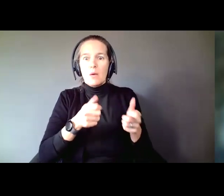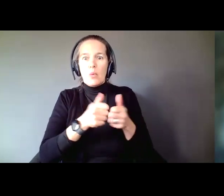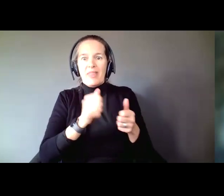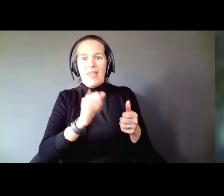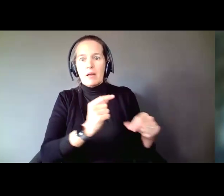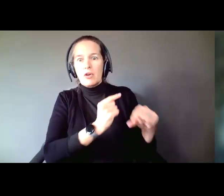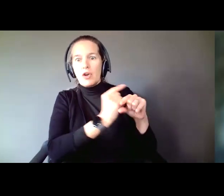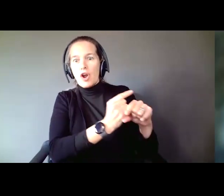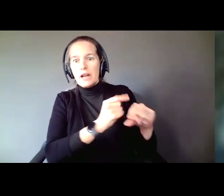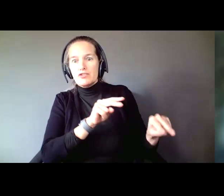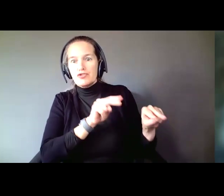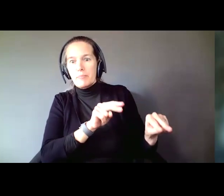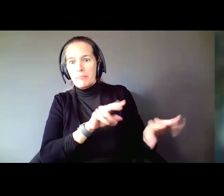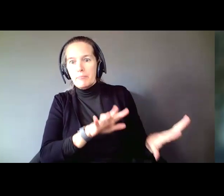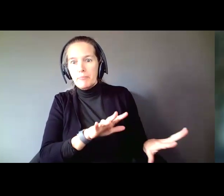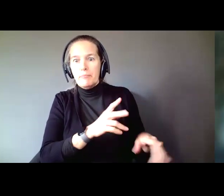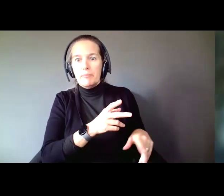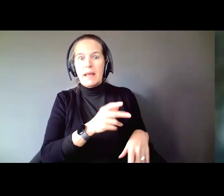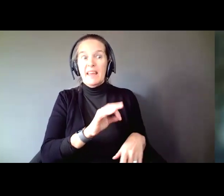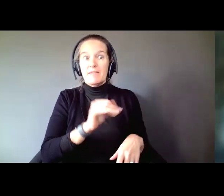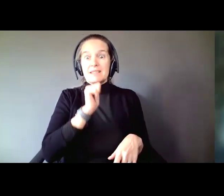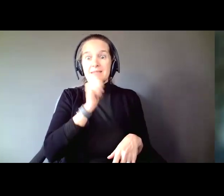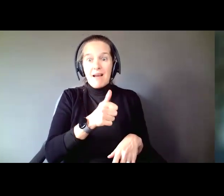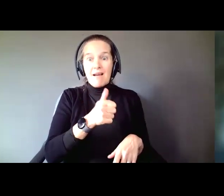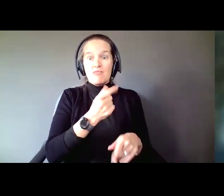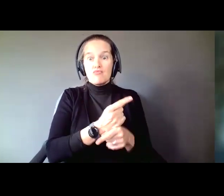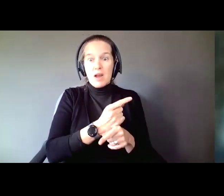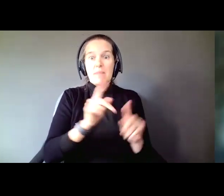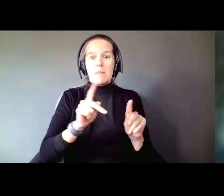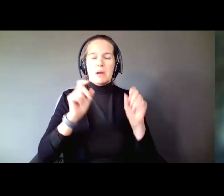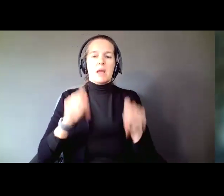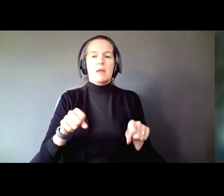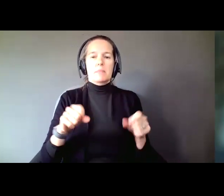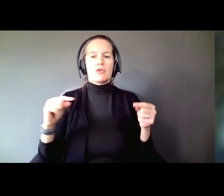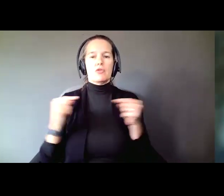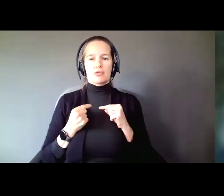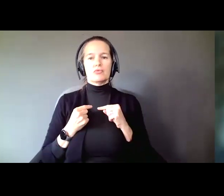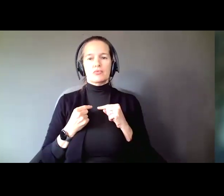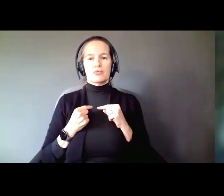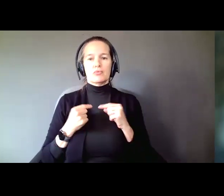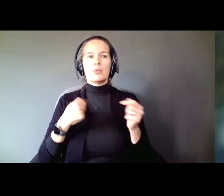is not right, people can get hurt by it. That is something we have known about for decades.